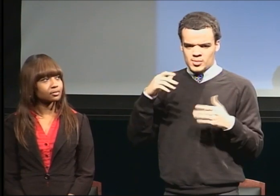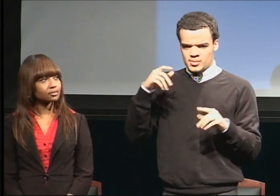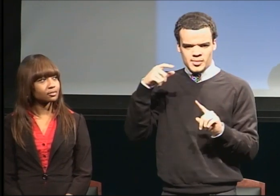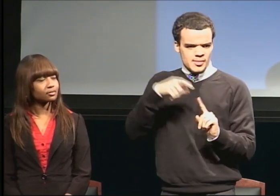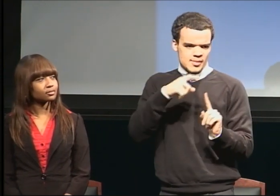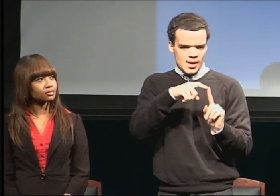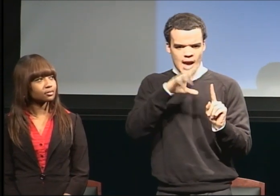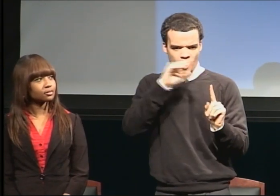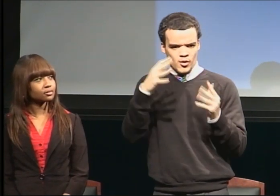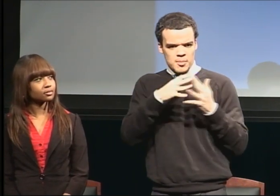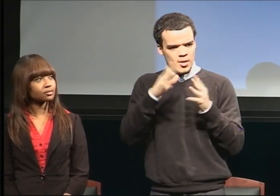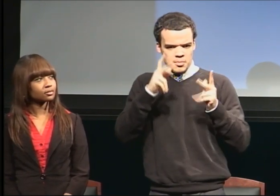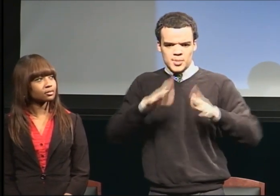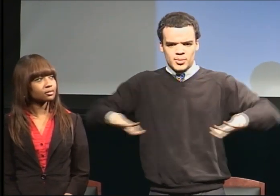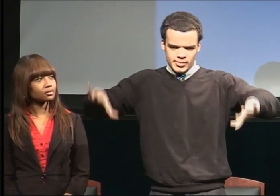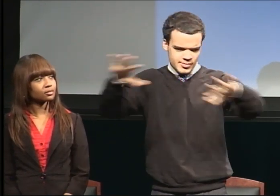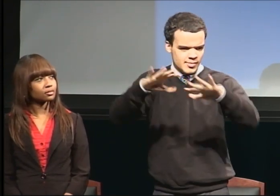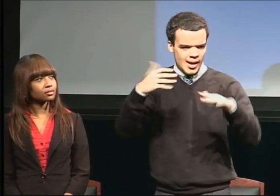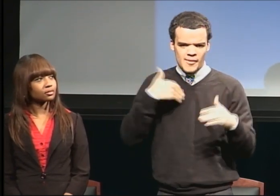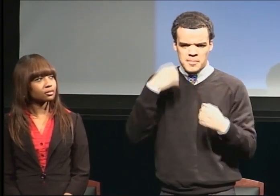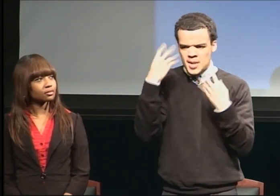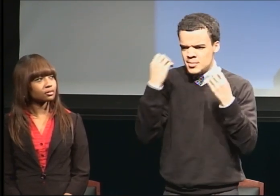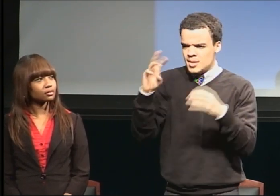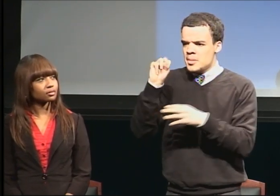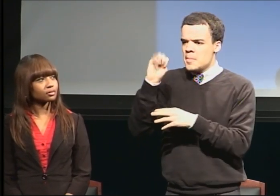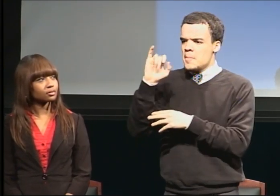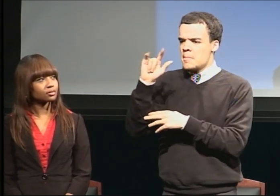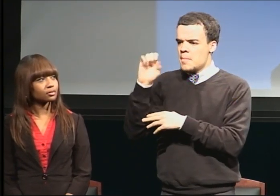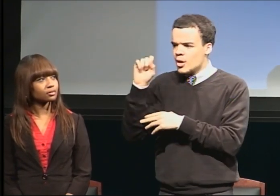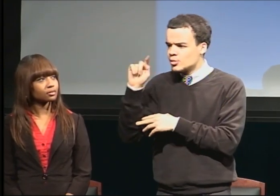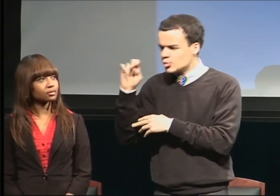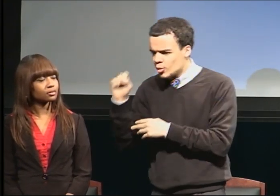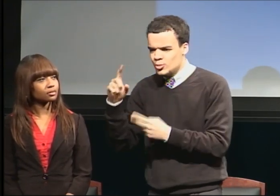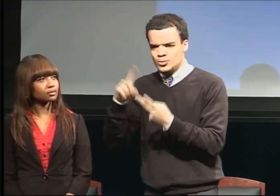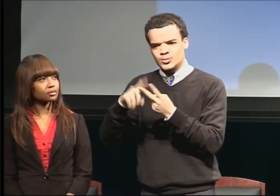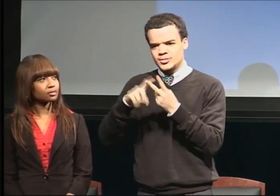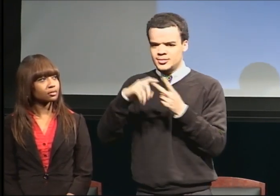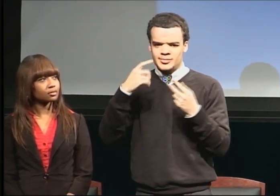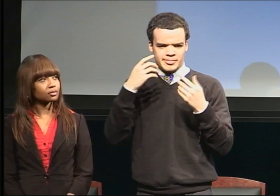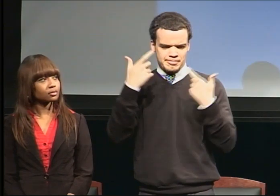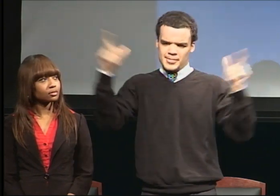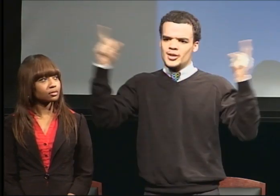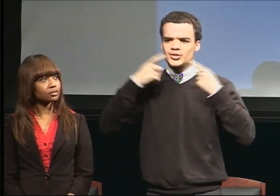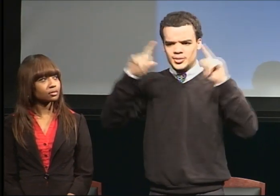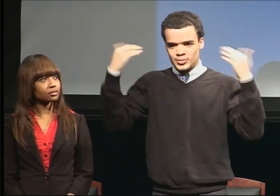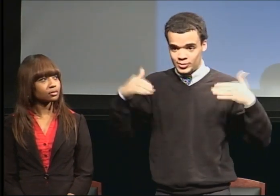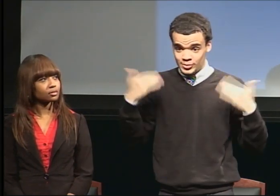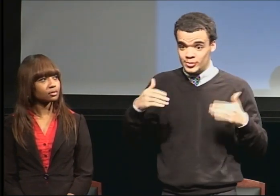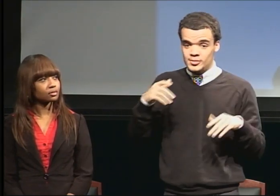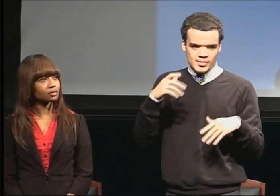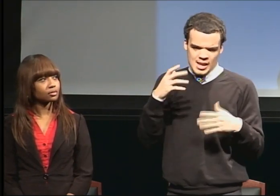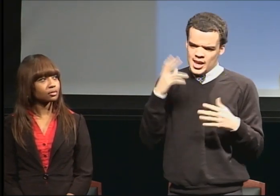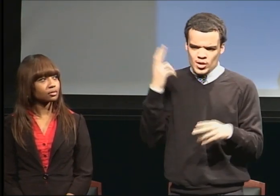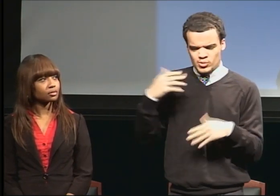There are many, many micro achievements